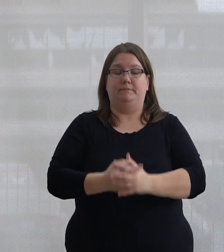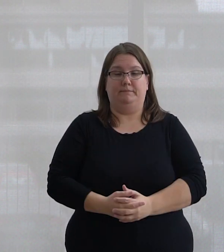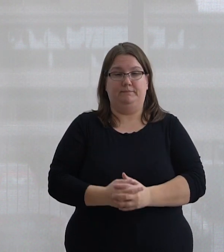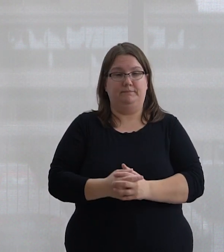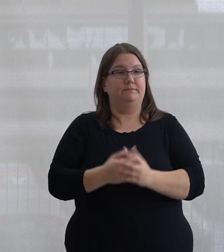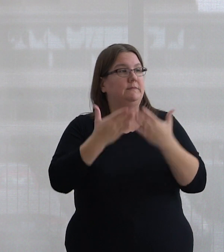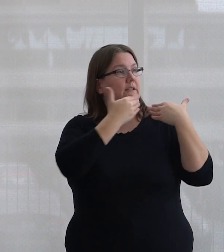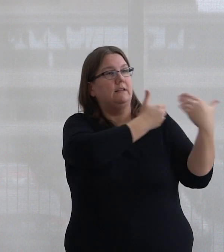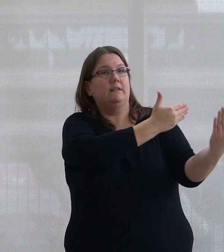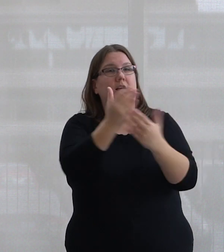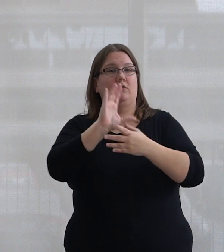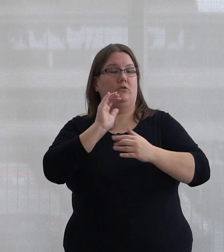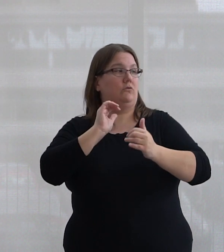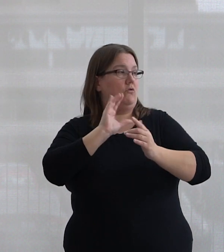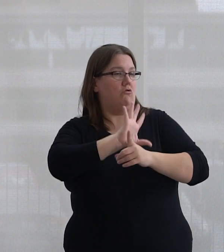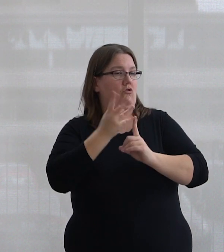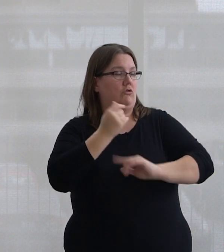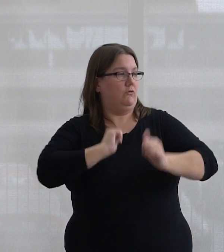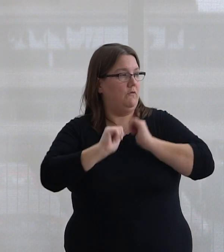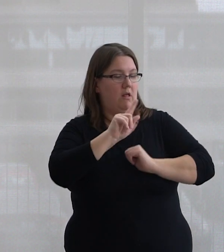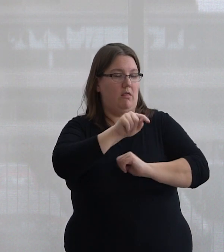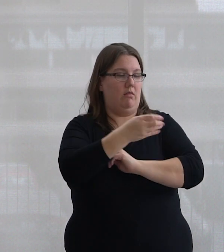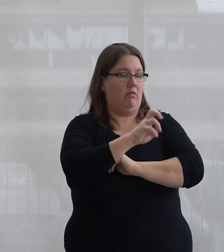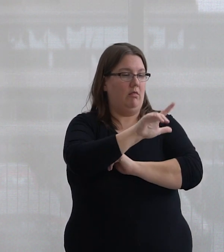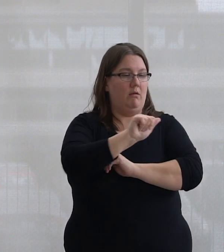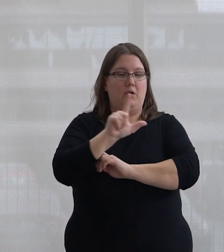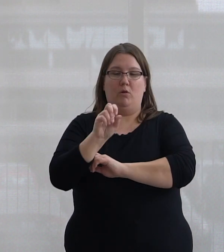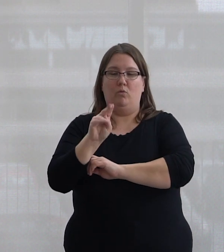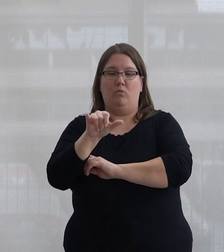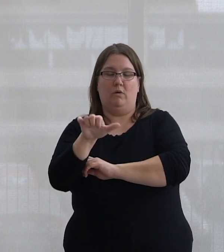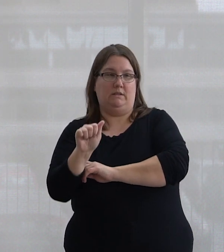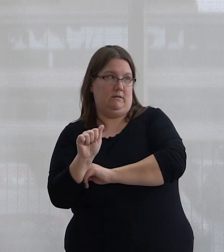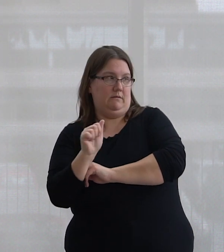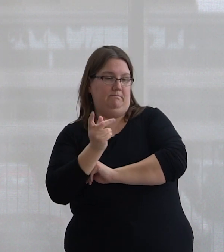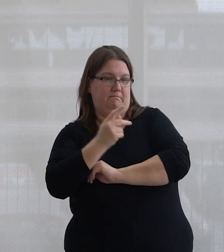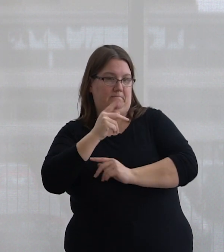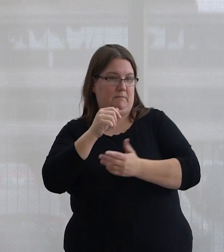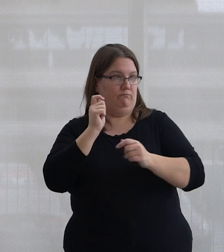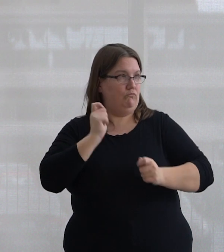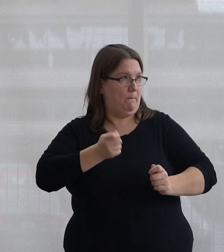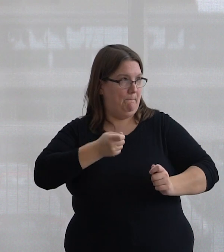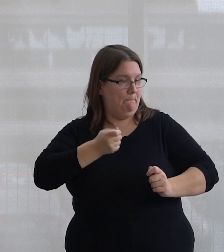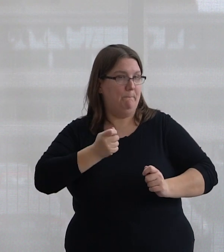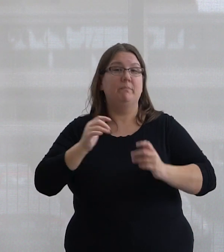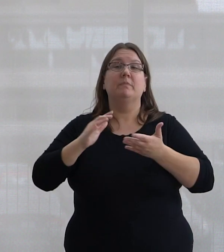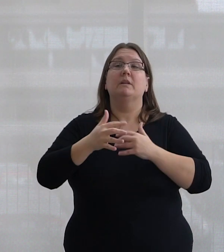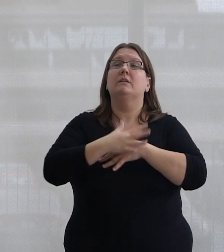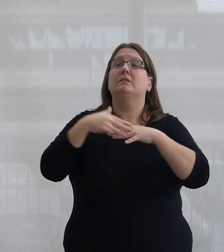thank you, to our cultural performers, Thelma Petersen and Mu'izza Mizen. The Indigenous Solidarity Conversation Series